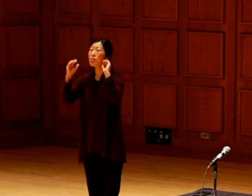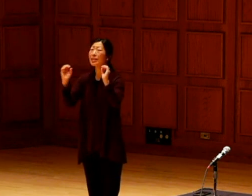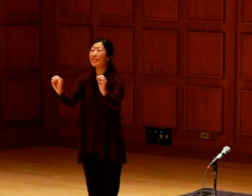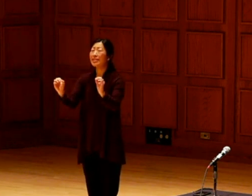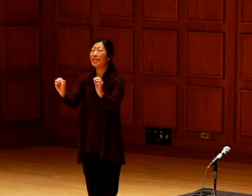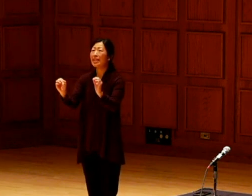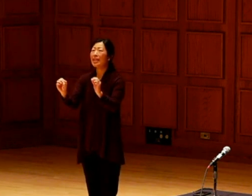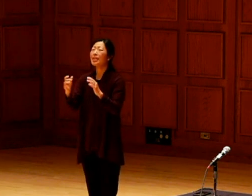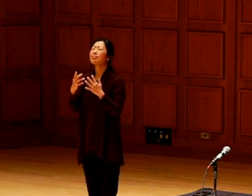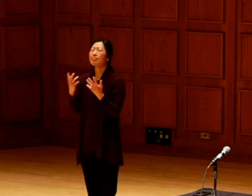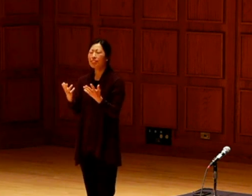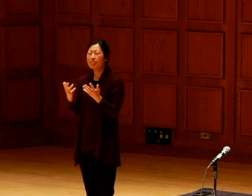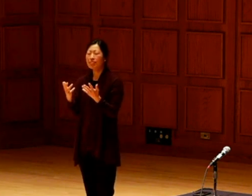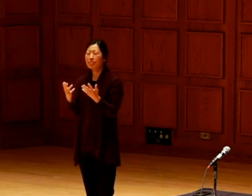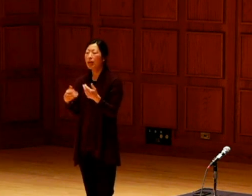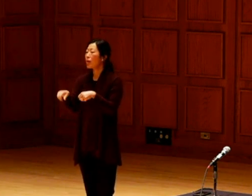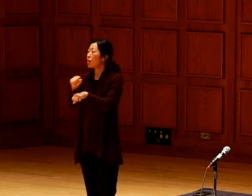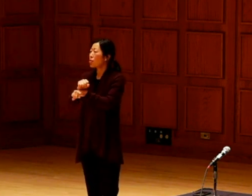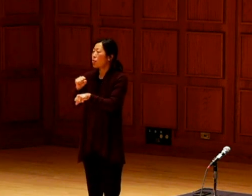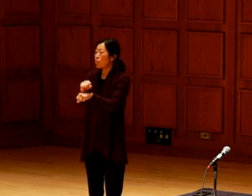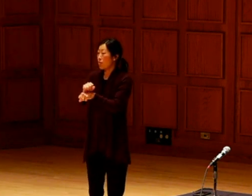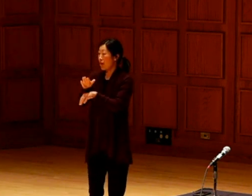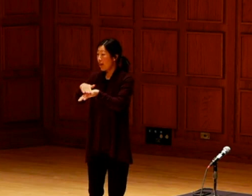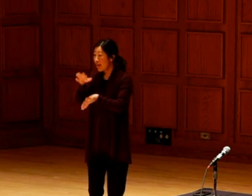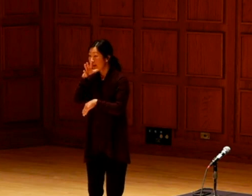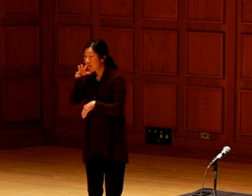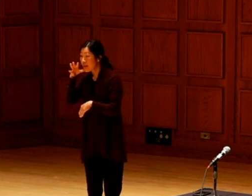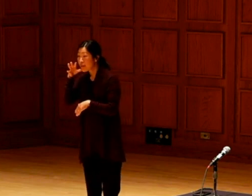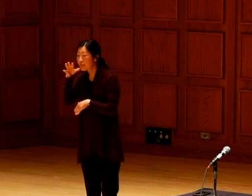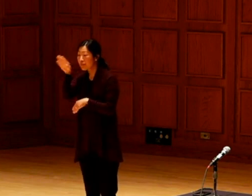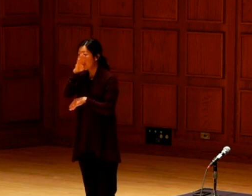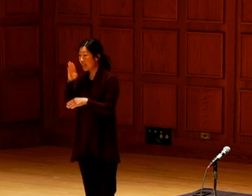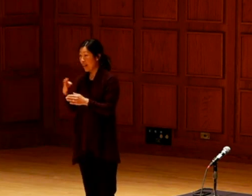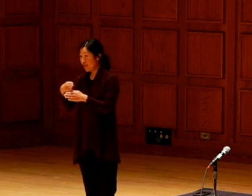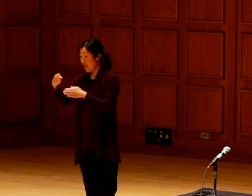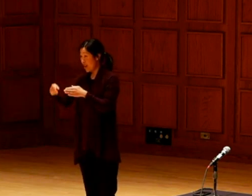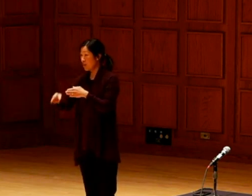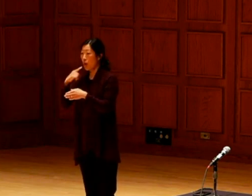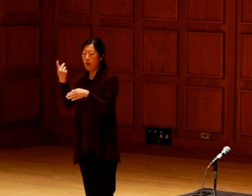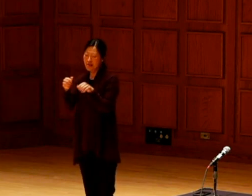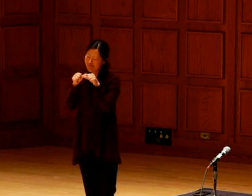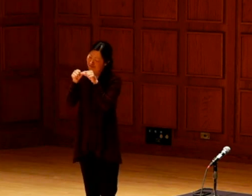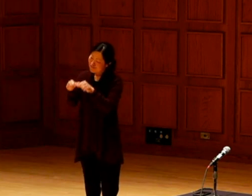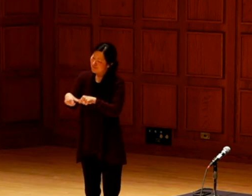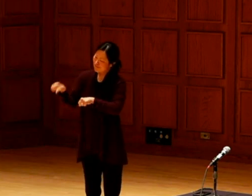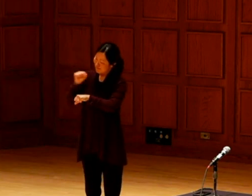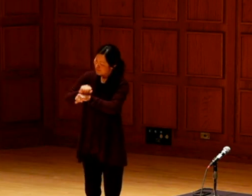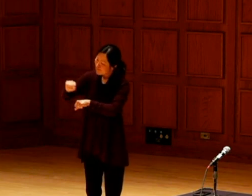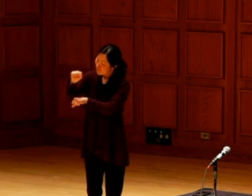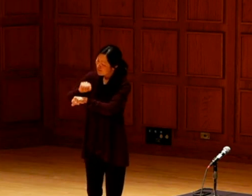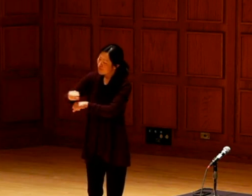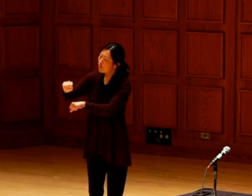There's a lot of times that you feel hopeless -- I don't want to